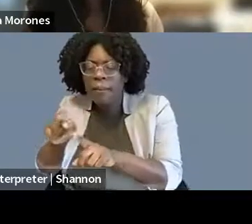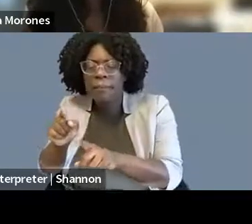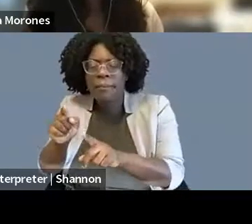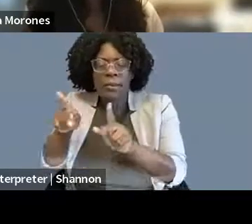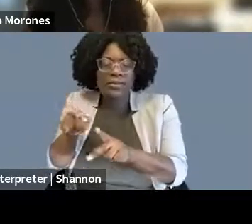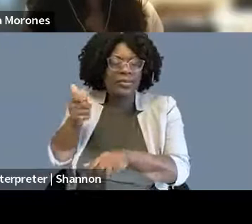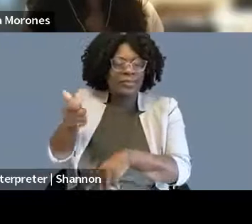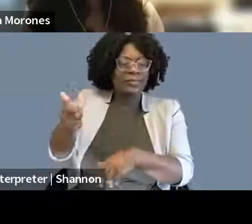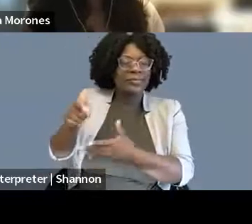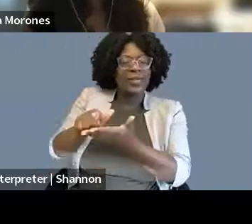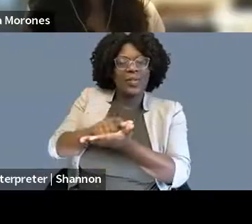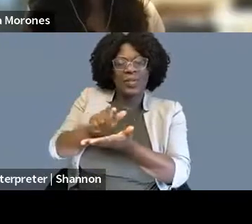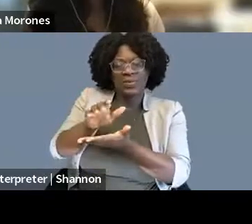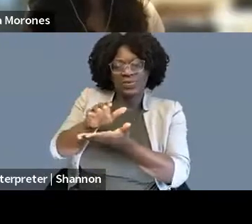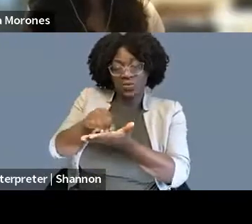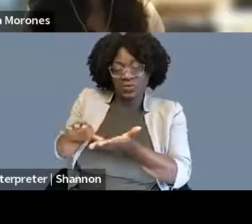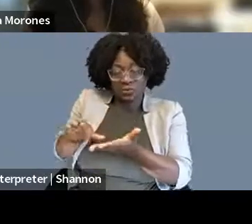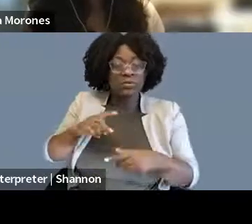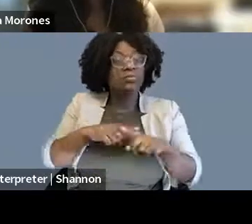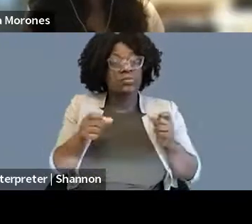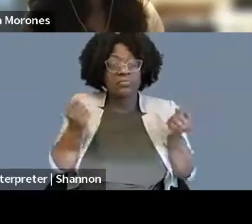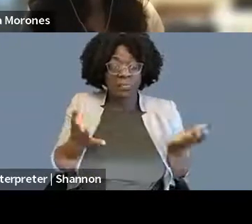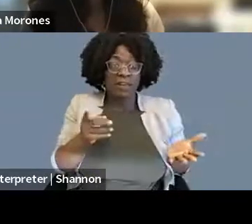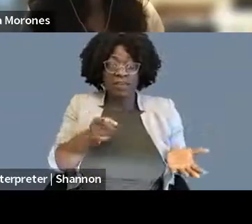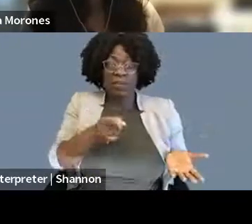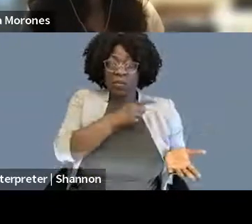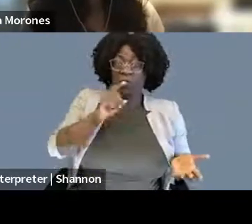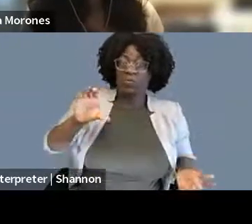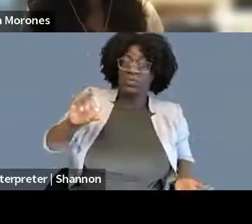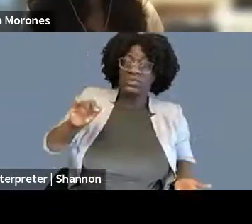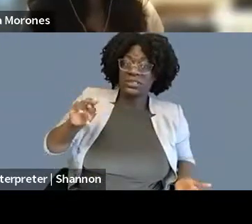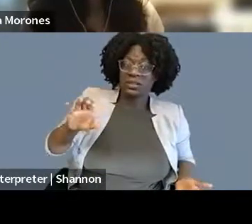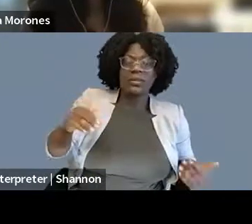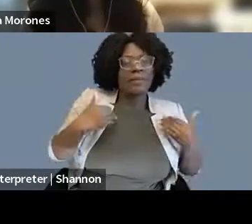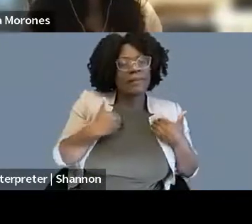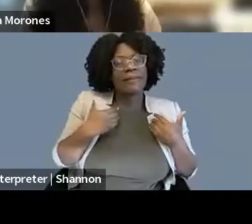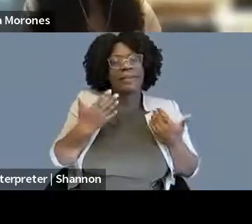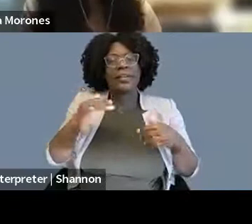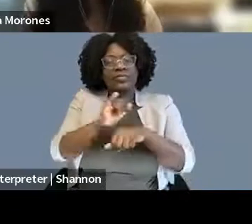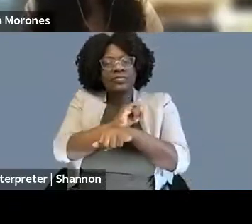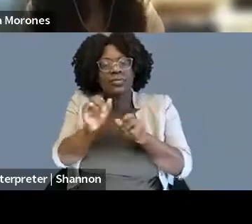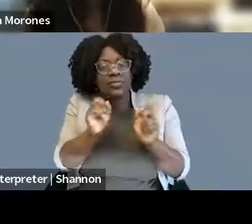most clinics have summer opportunities at their, so that way, you can work on their cases, you know,